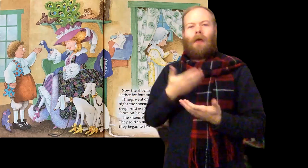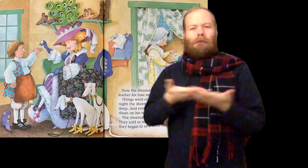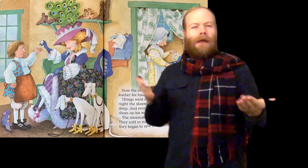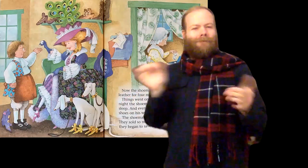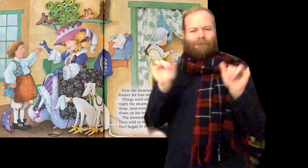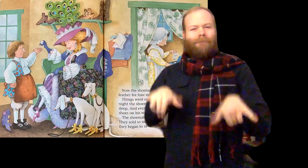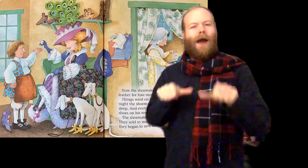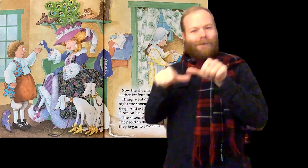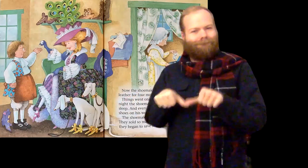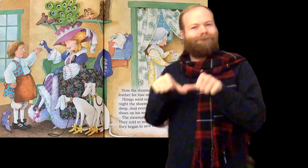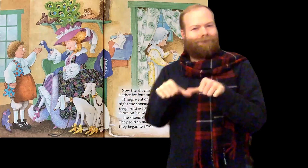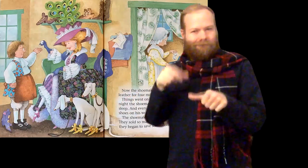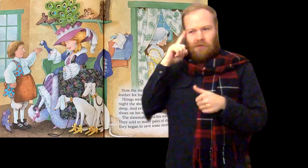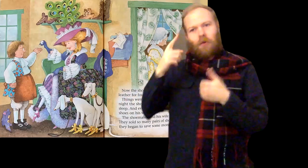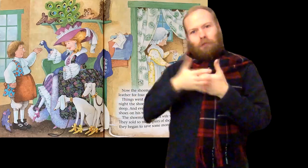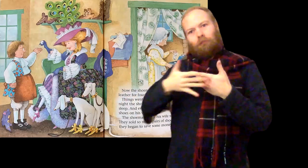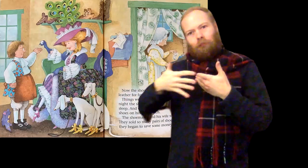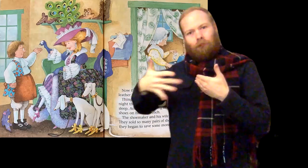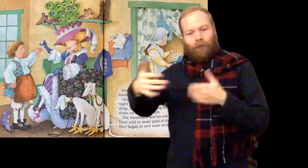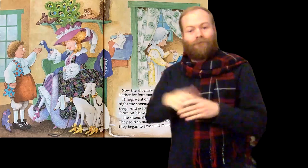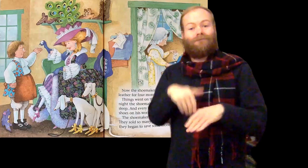Things went on this way for some time.